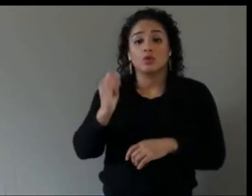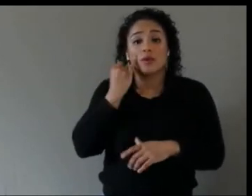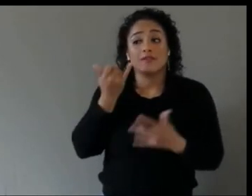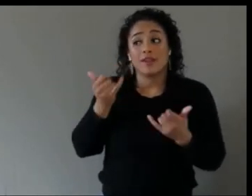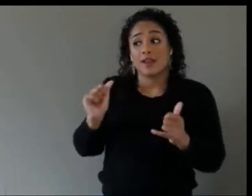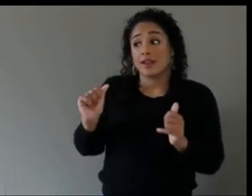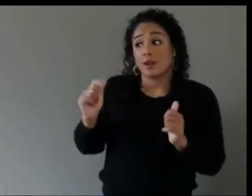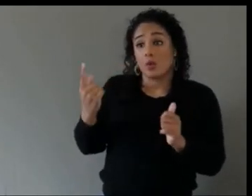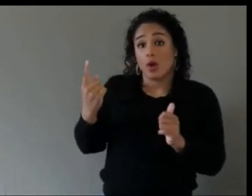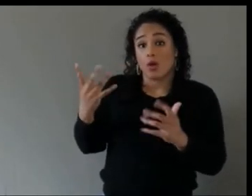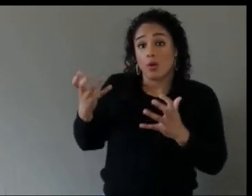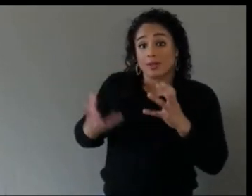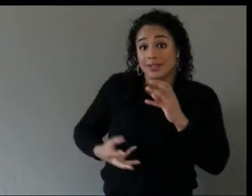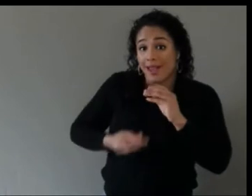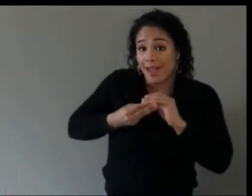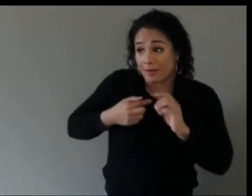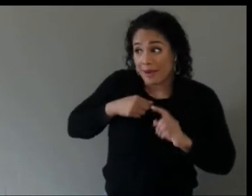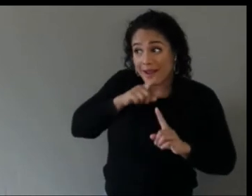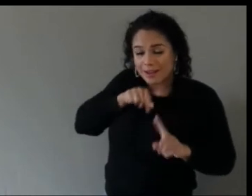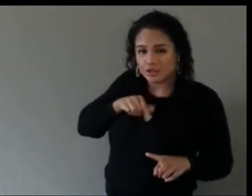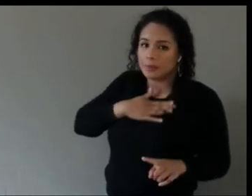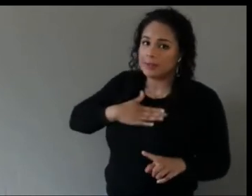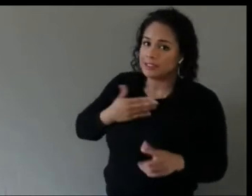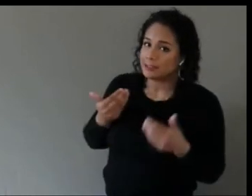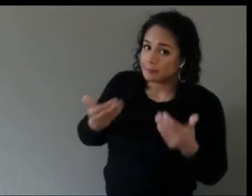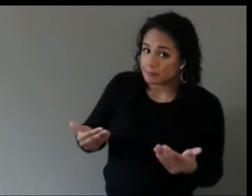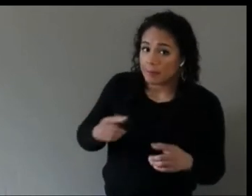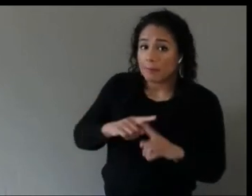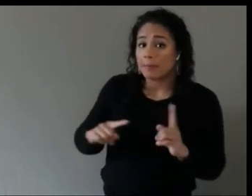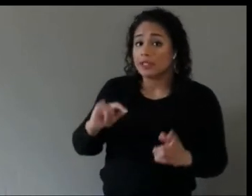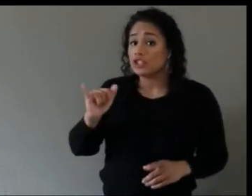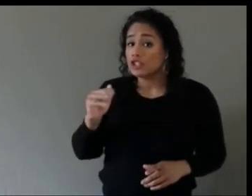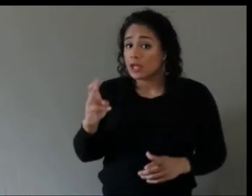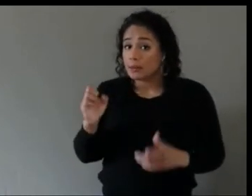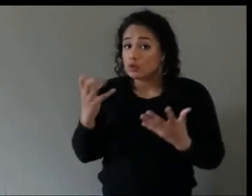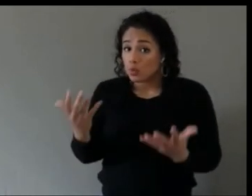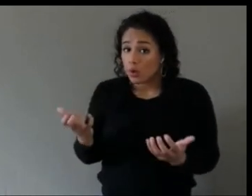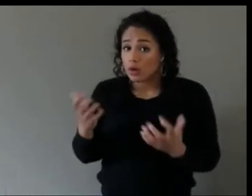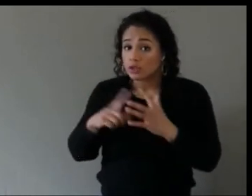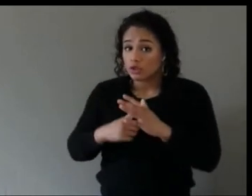one please feel free to. James, do you want to start on this one?